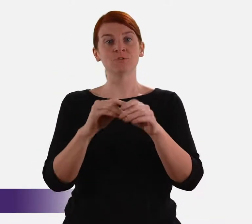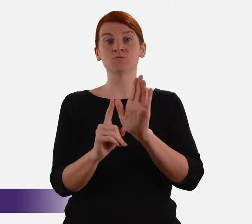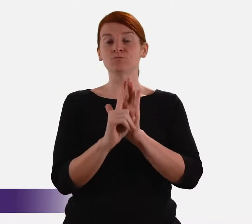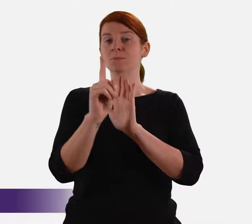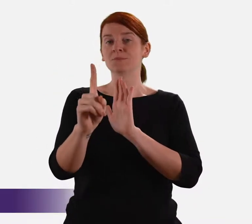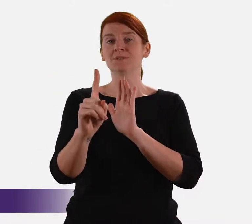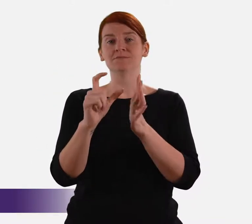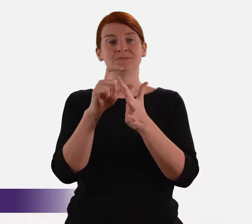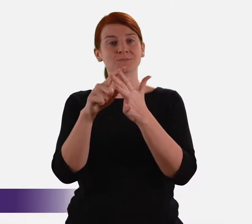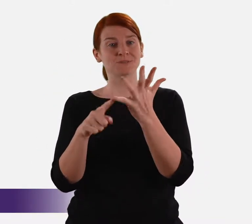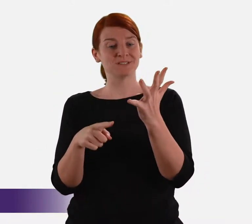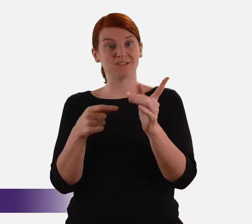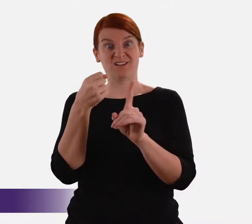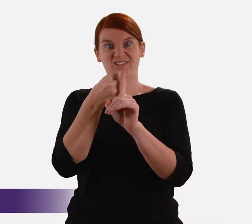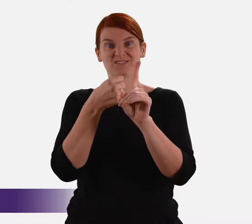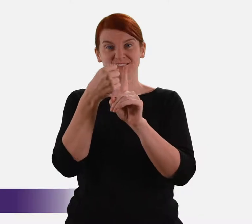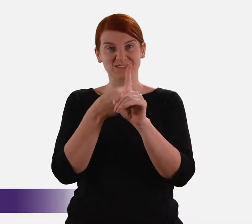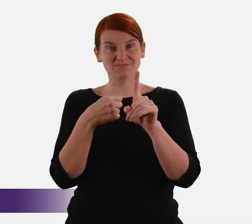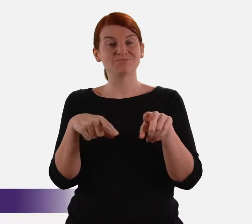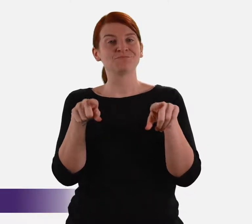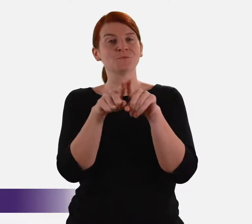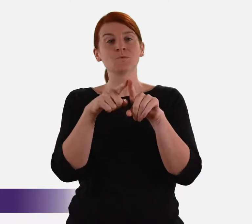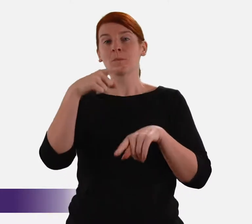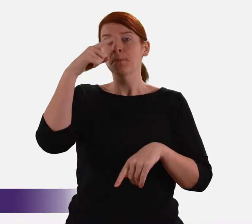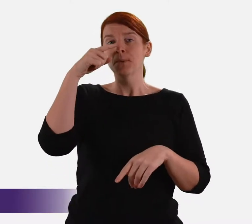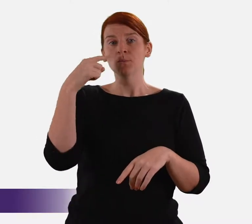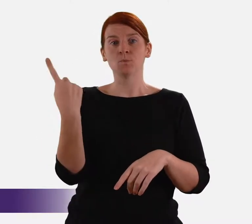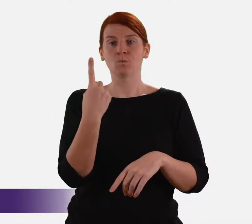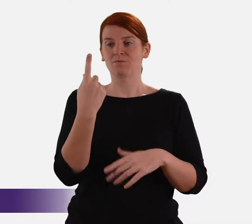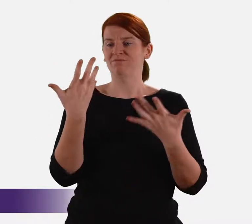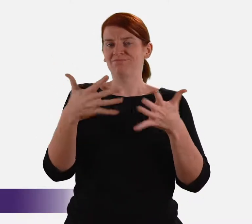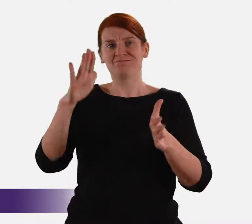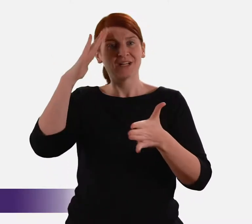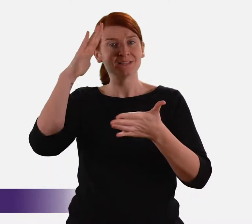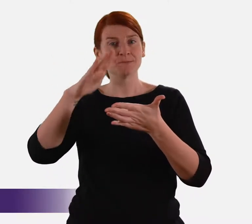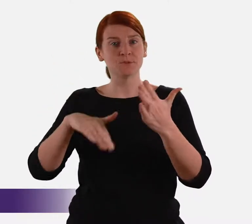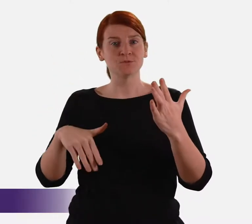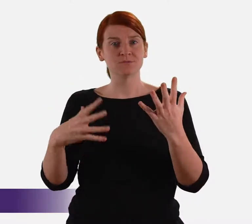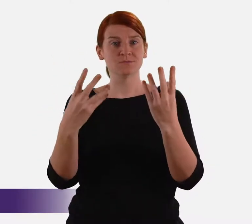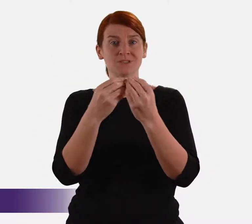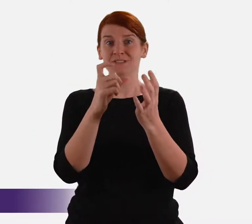include prominent disability advocates and people who have lived experience with disability.